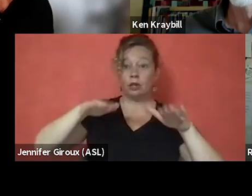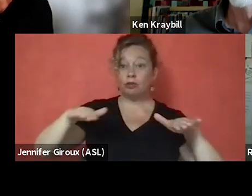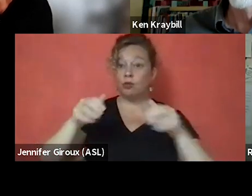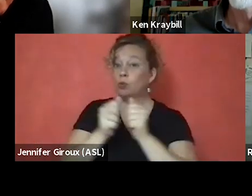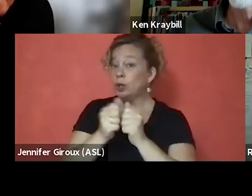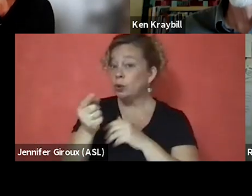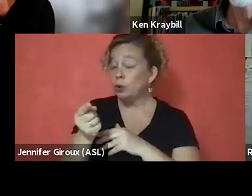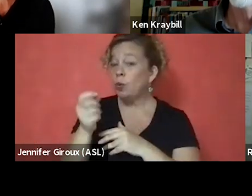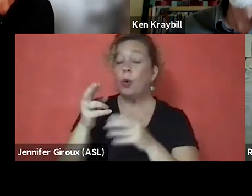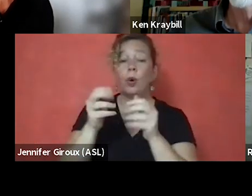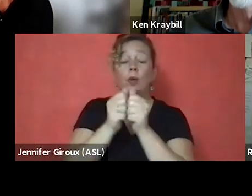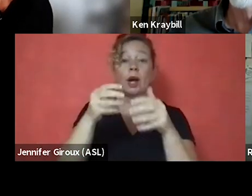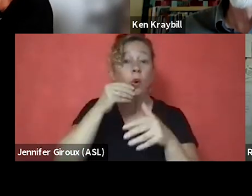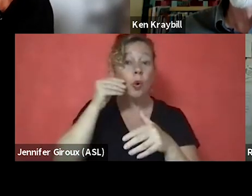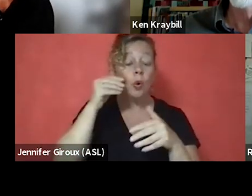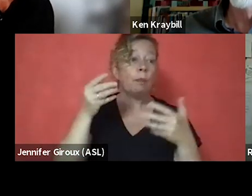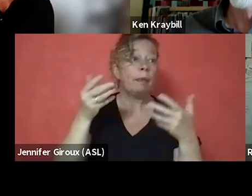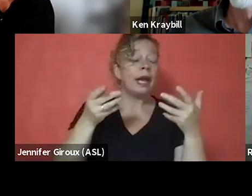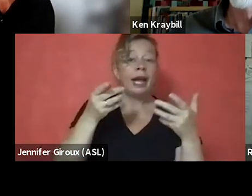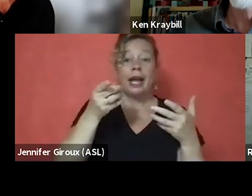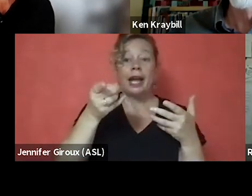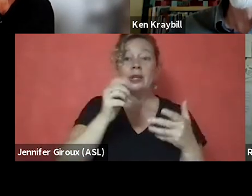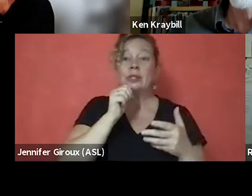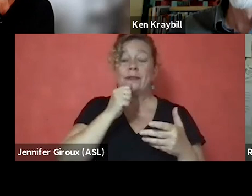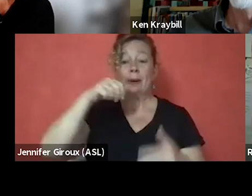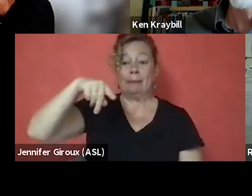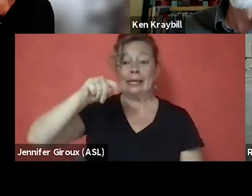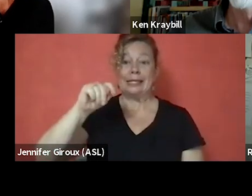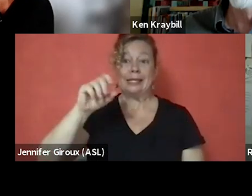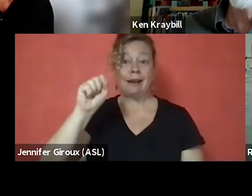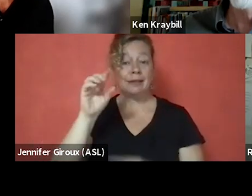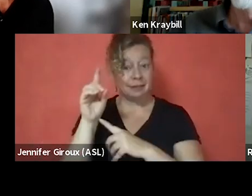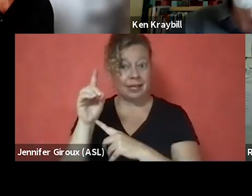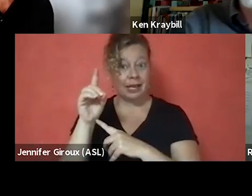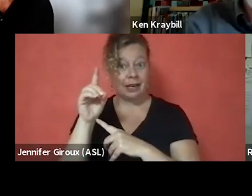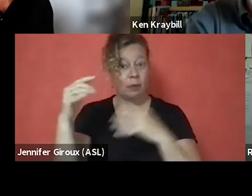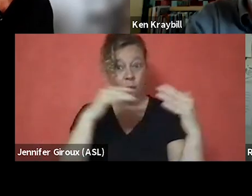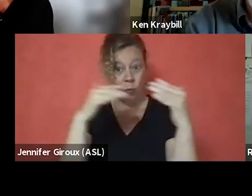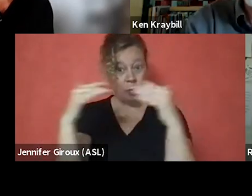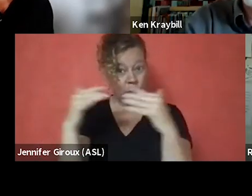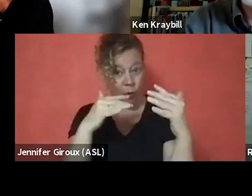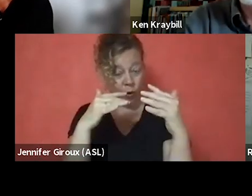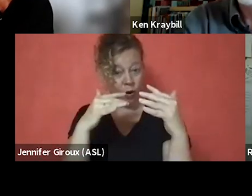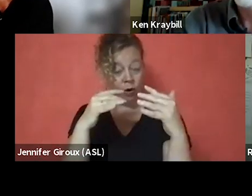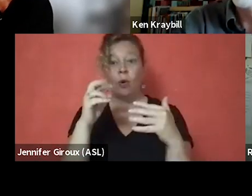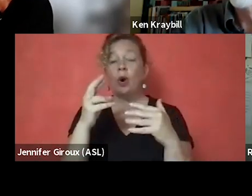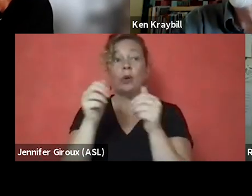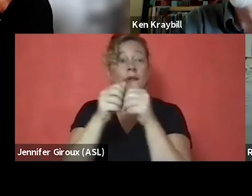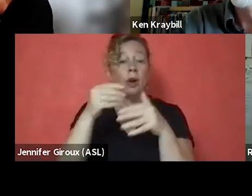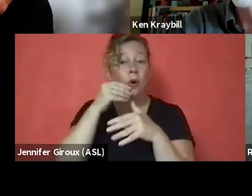Or you're homeless and you suffer from PTSD from combat. Or you're homeless and you're female